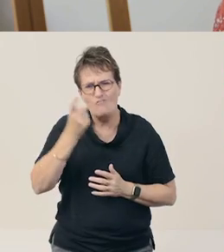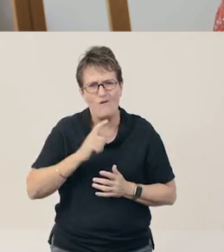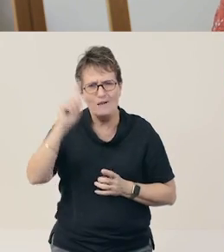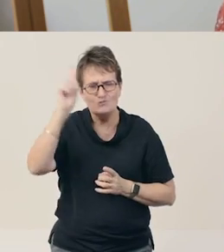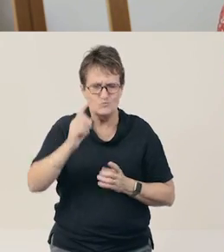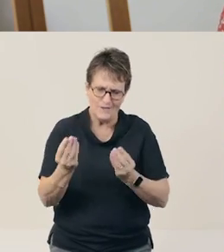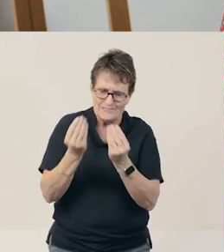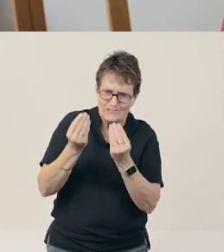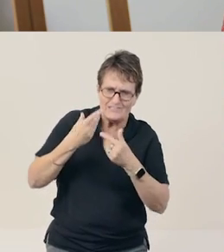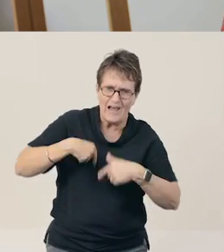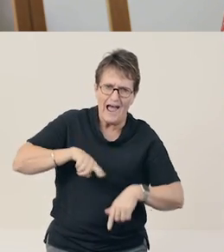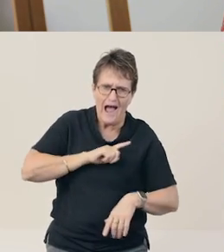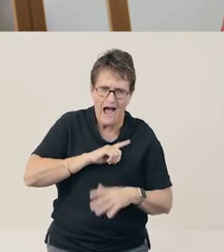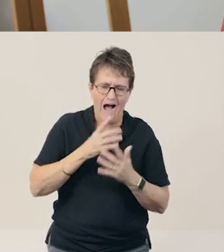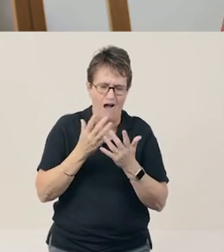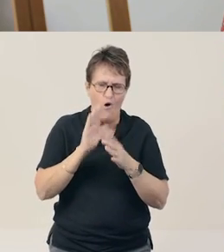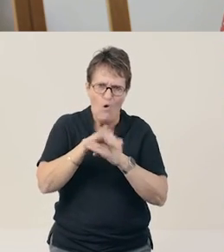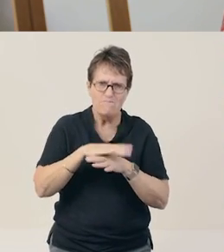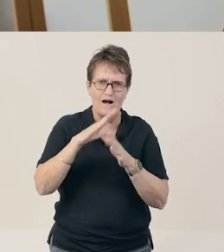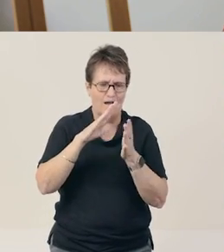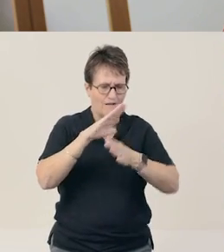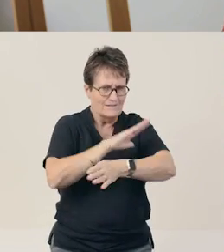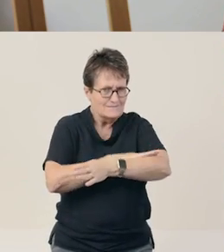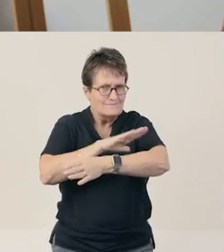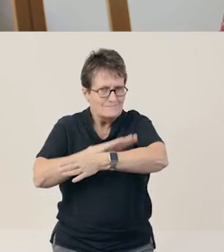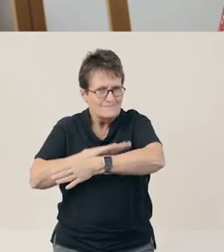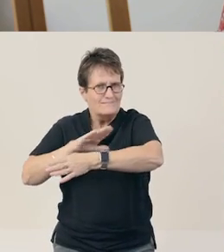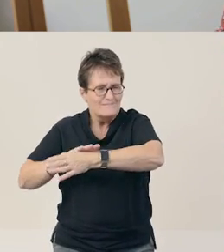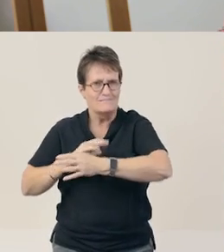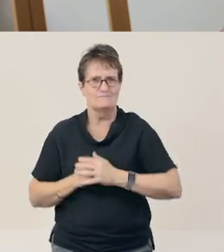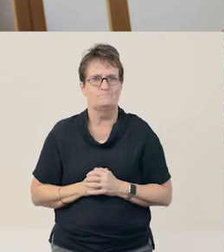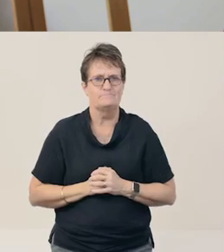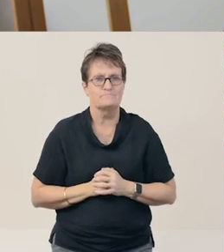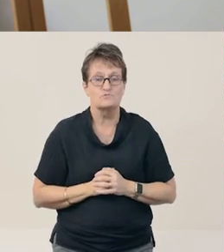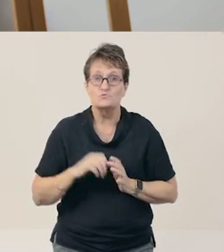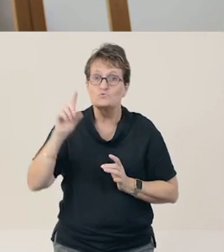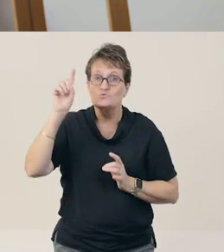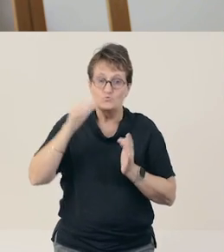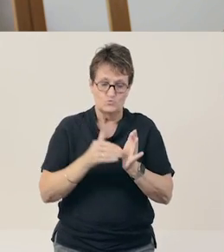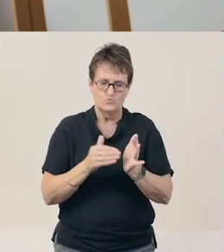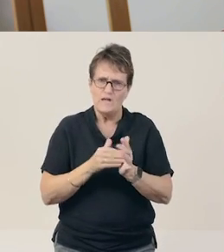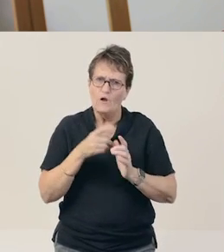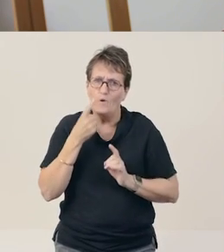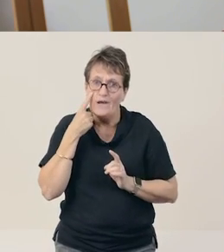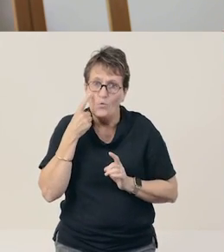and teaching us about syllables. Today, we looked at letters, sounds, and syllables.